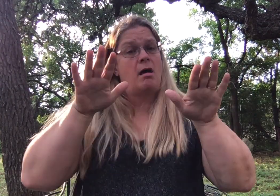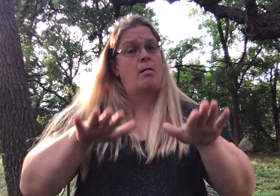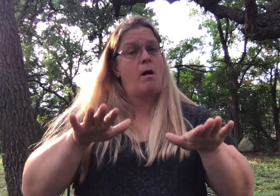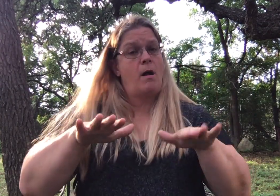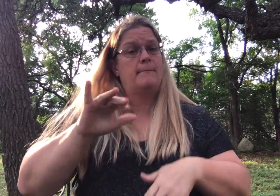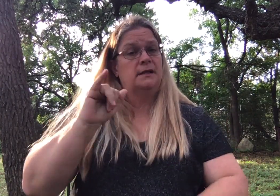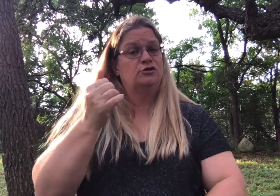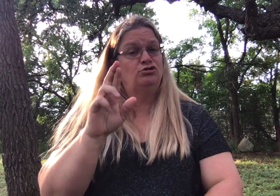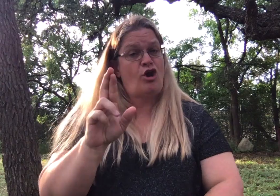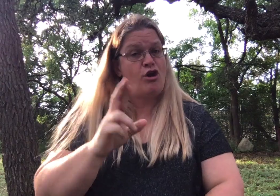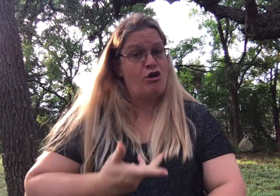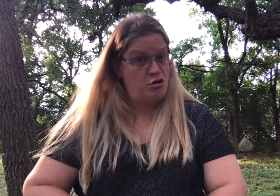Making a calming jar.